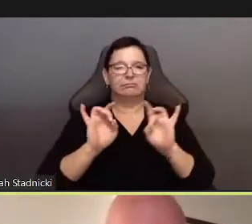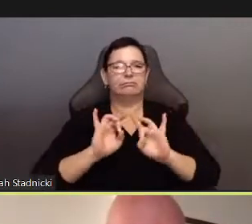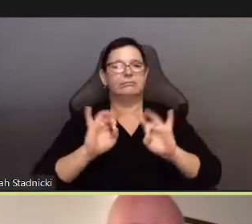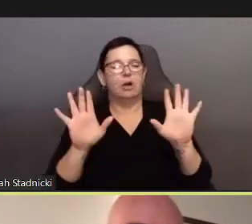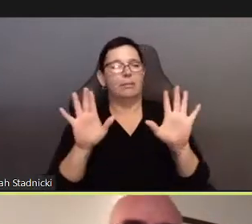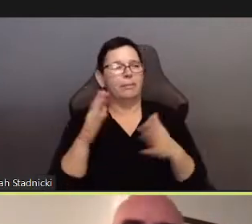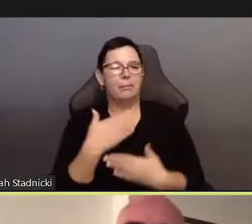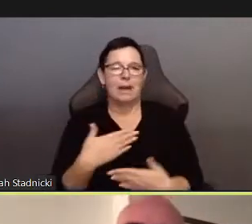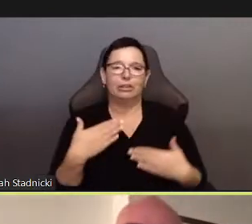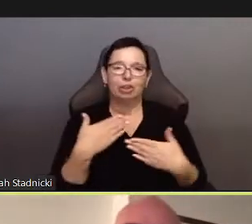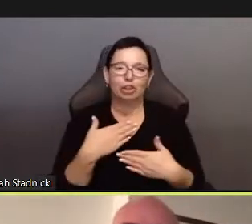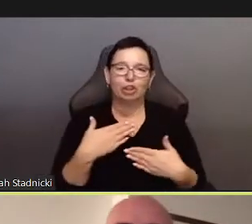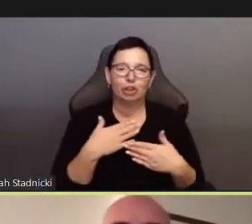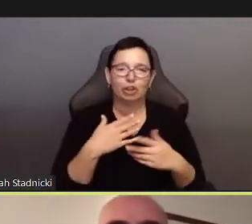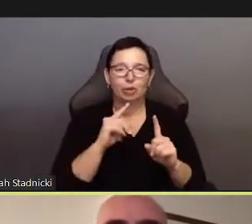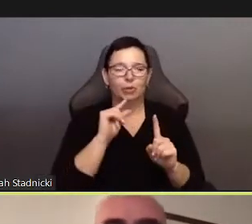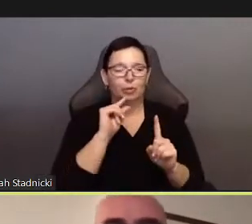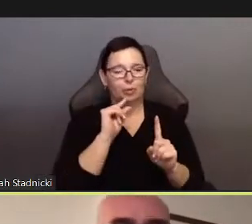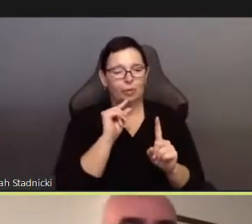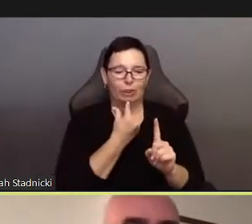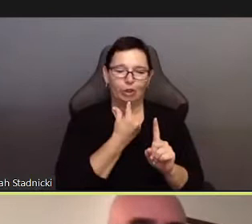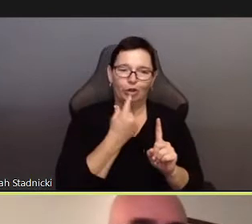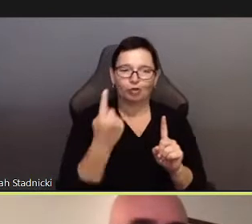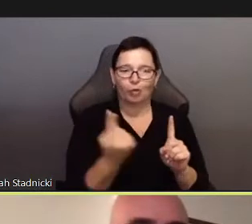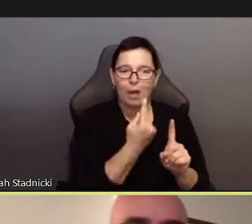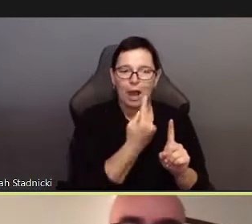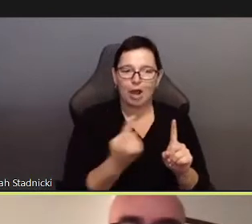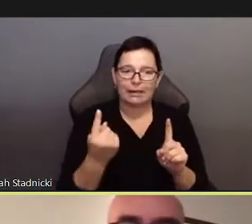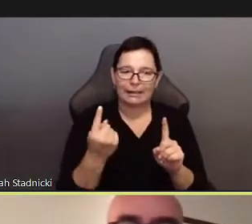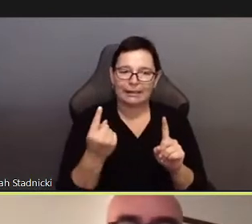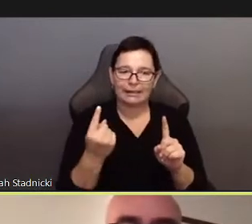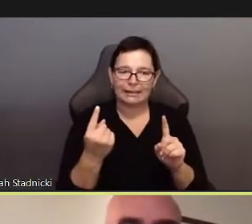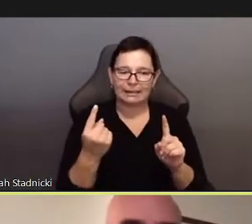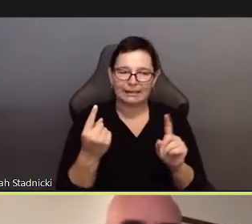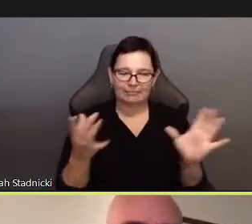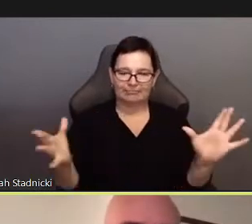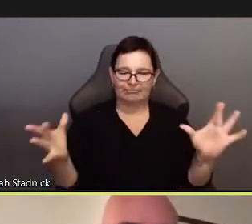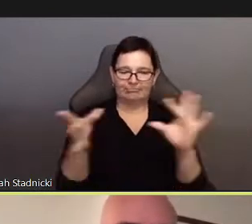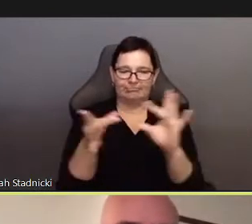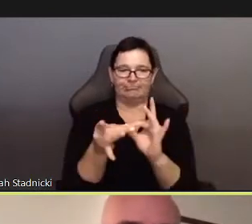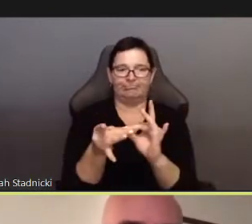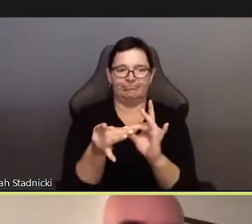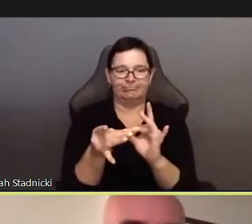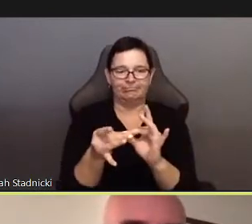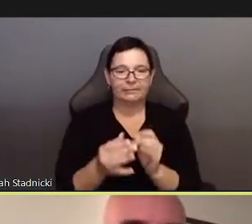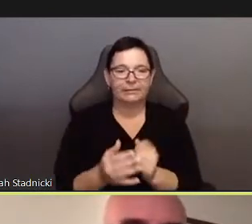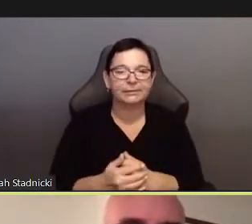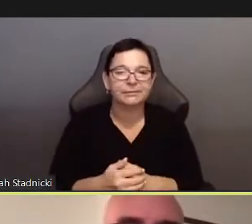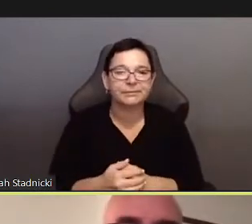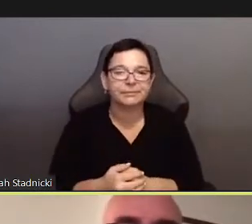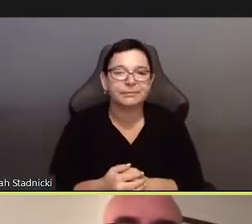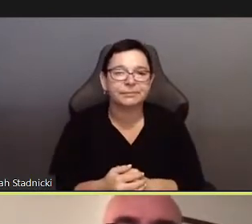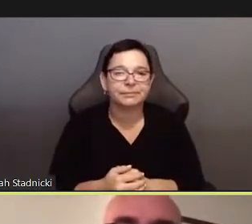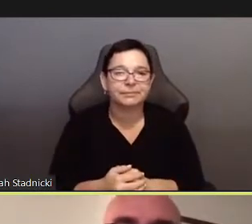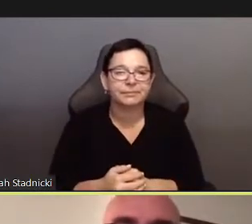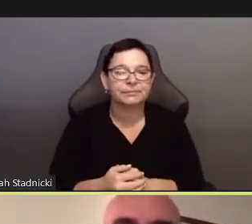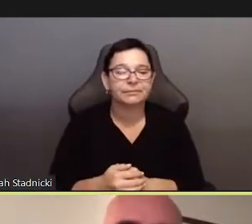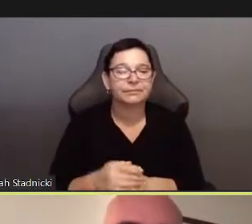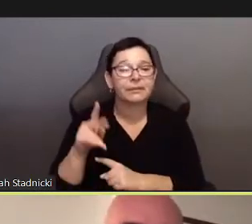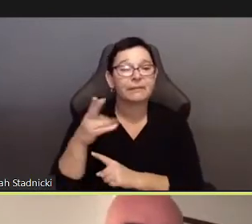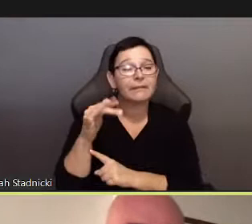and the non-redemptive regularity of being left out,